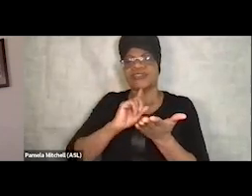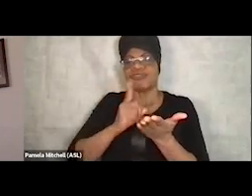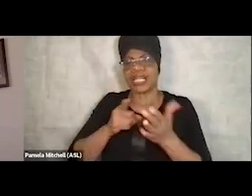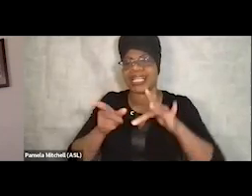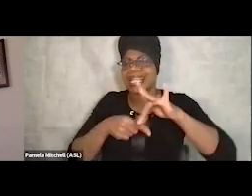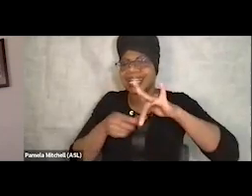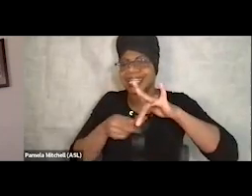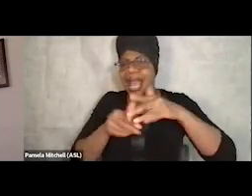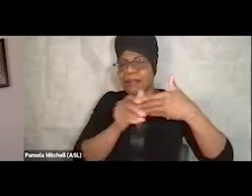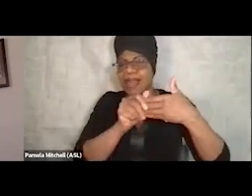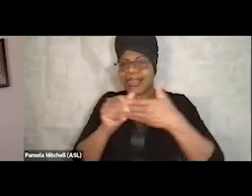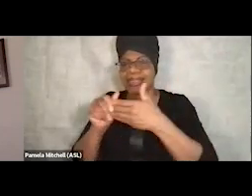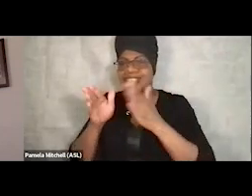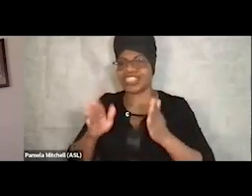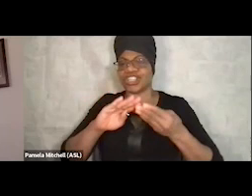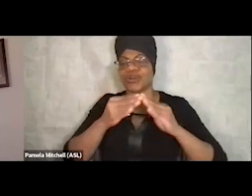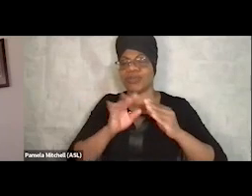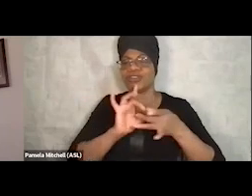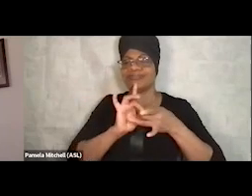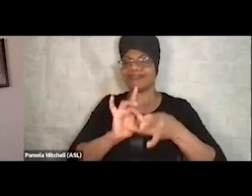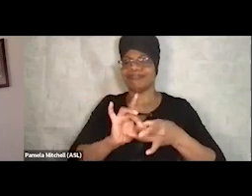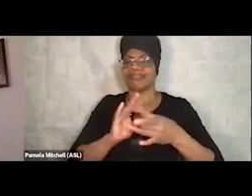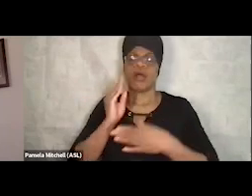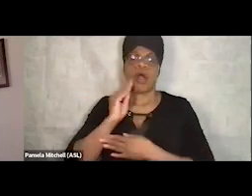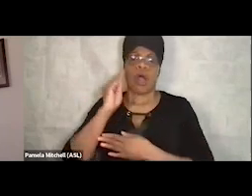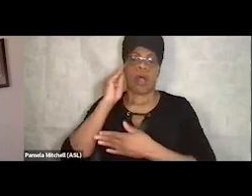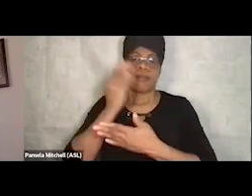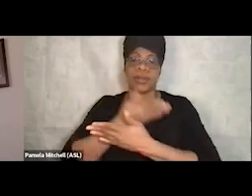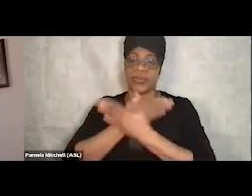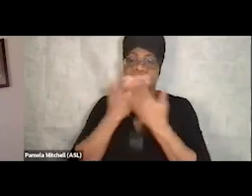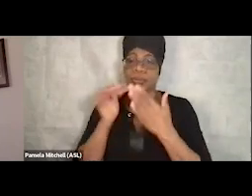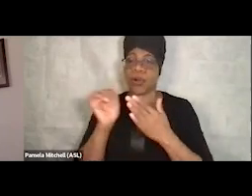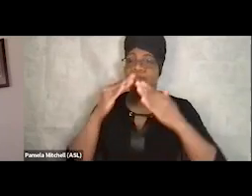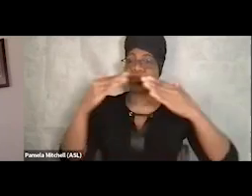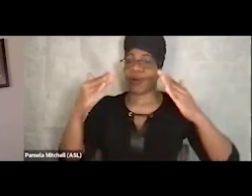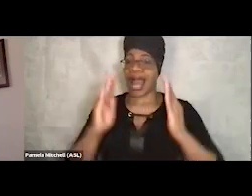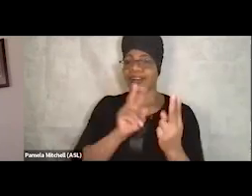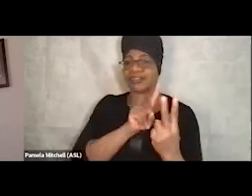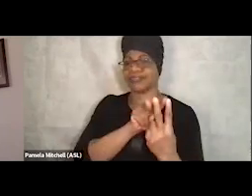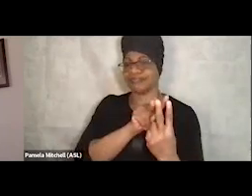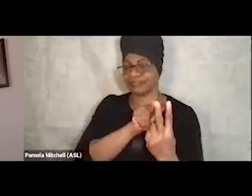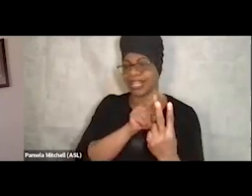around homelessness and housing. And so, you know, I sort of wanted to just quietly come in